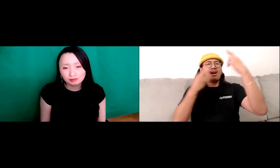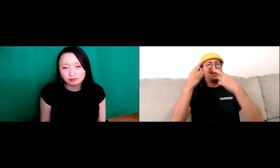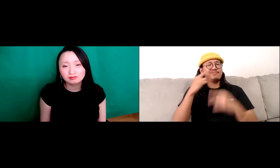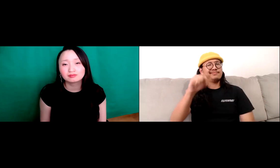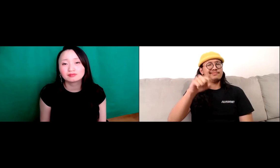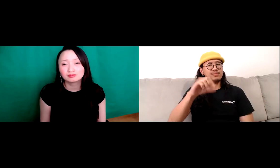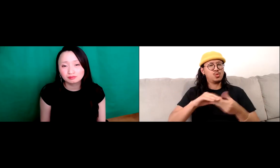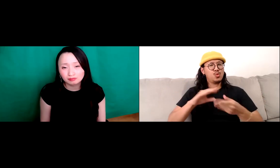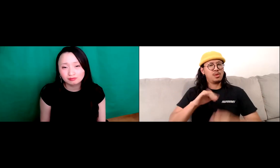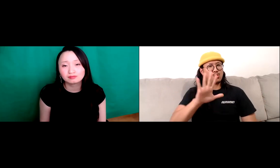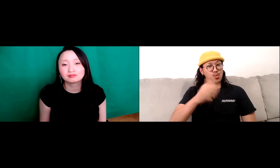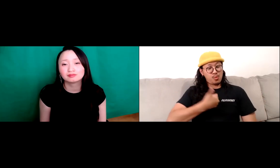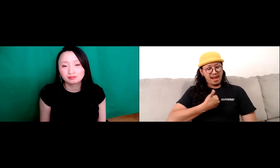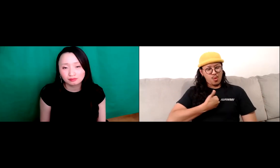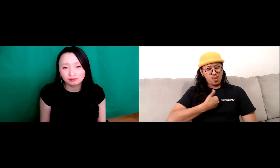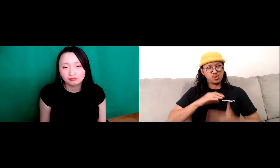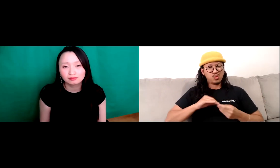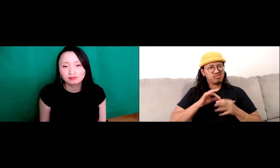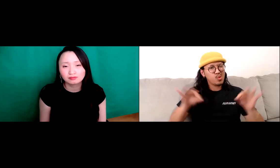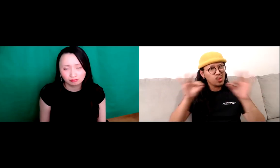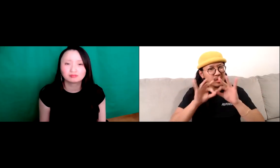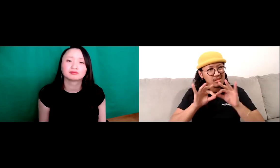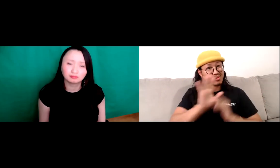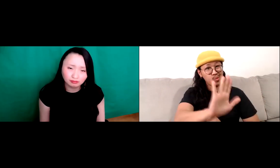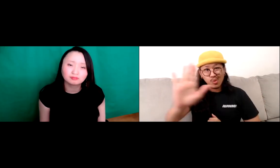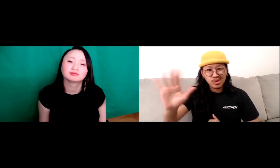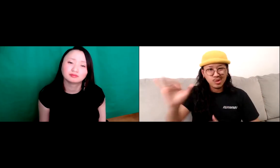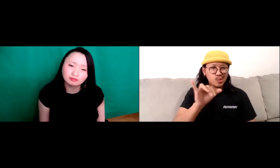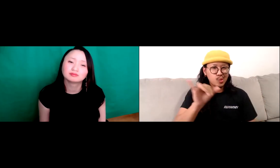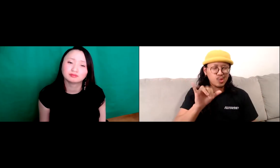with everything that's been going on I realized that yes, you know, my own story is important